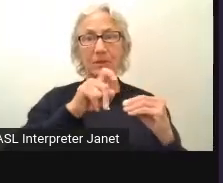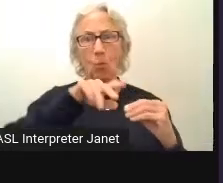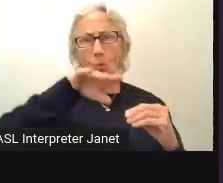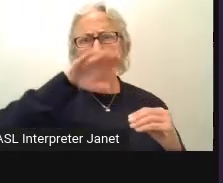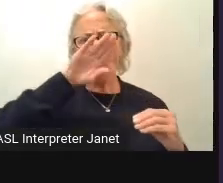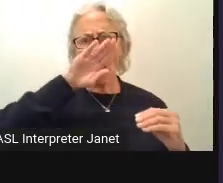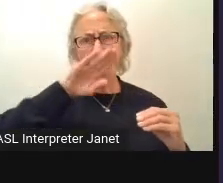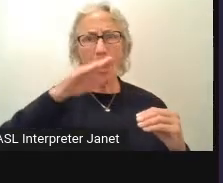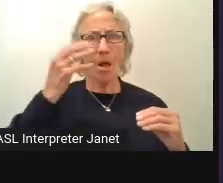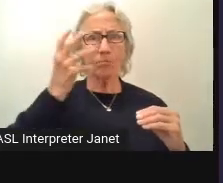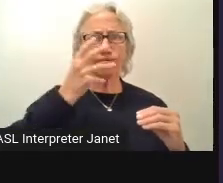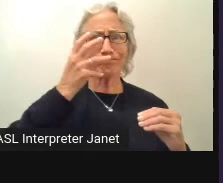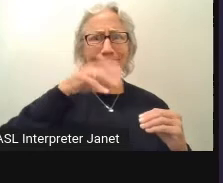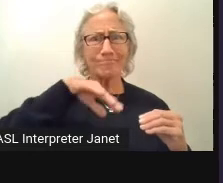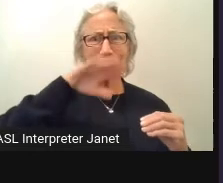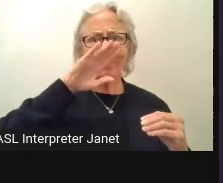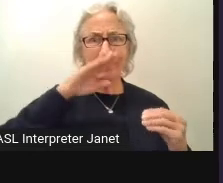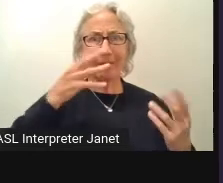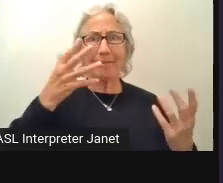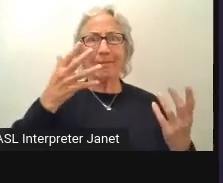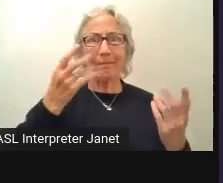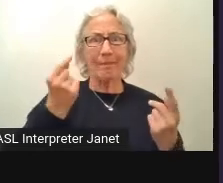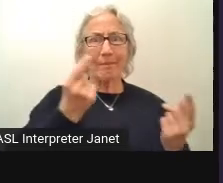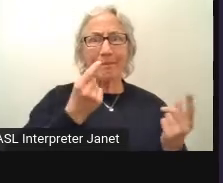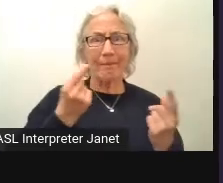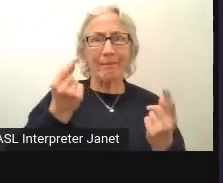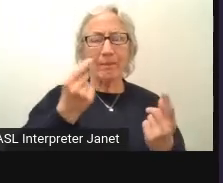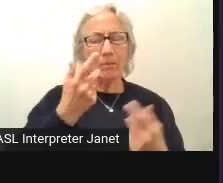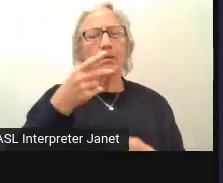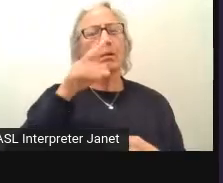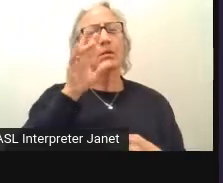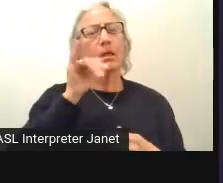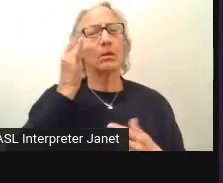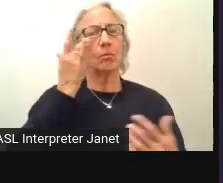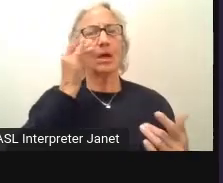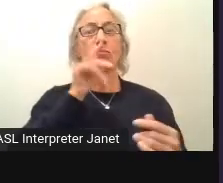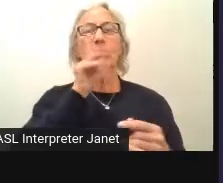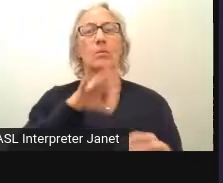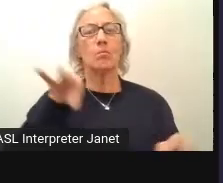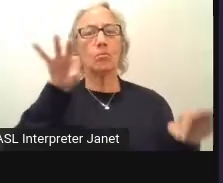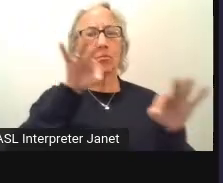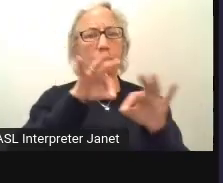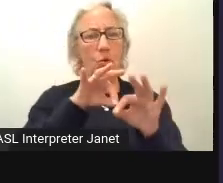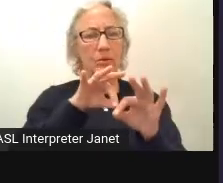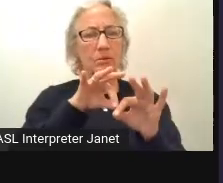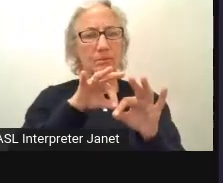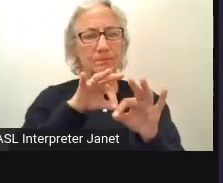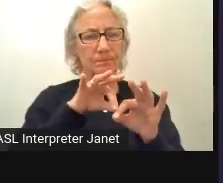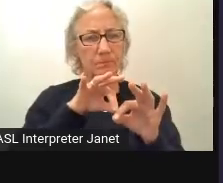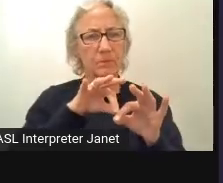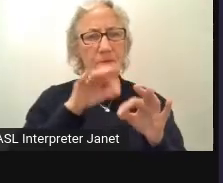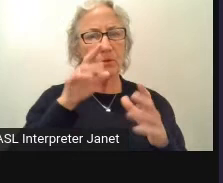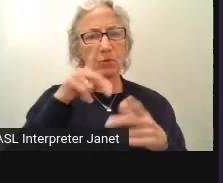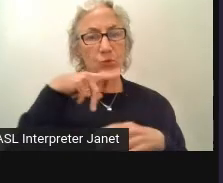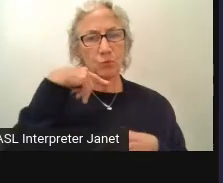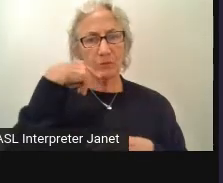You might get mad. This is why it's important to tell why we are doing it,